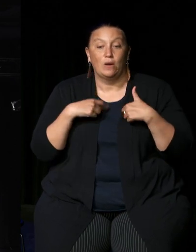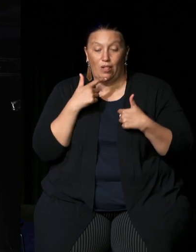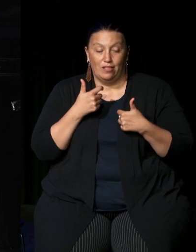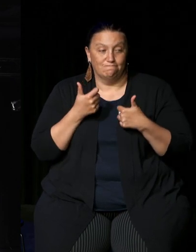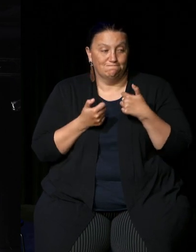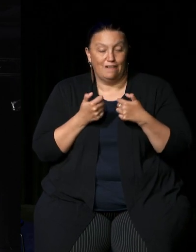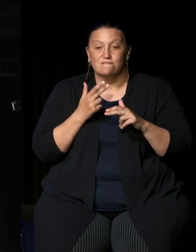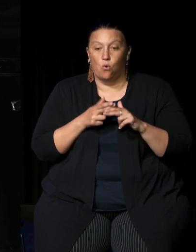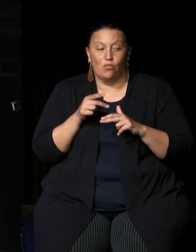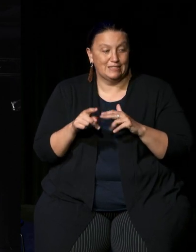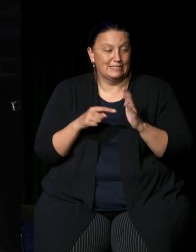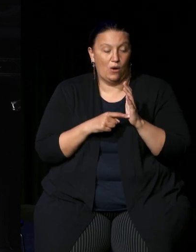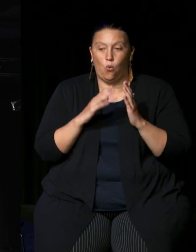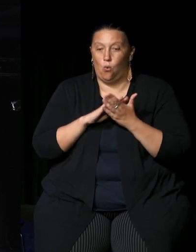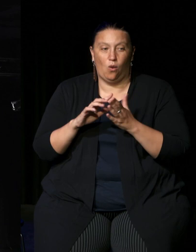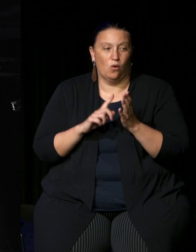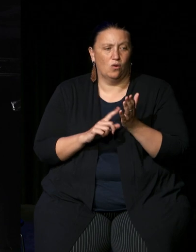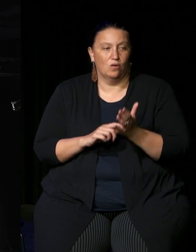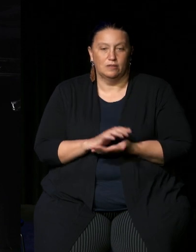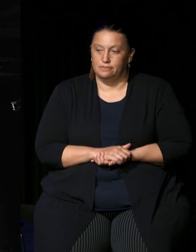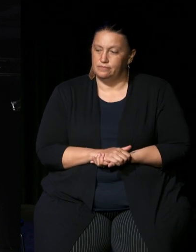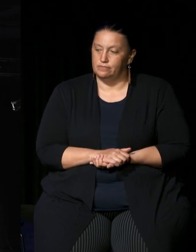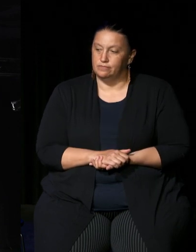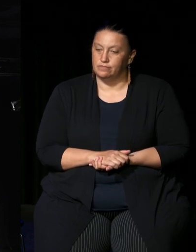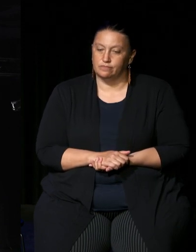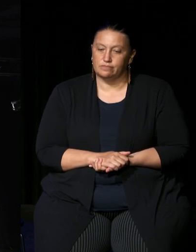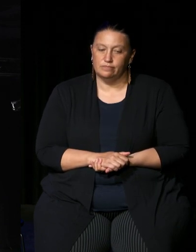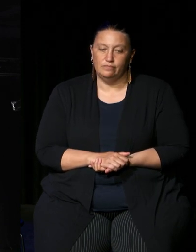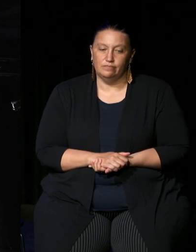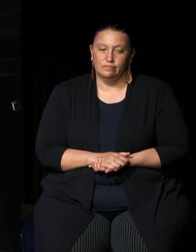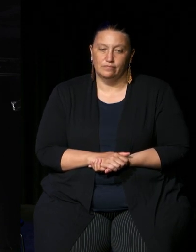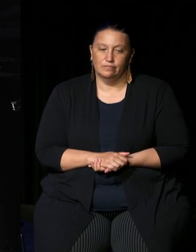moment as part of this town hall conversation and it means that you can have your say or put